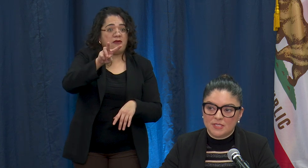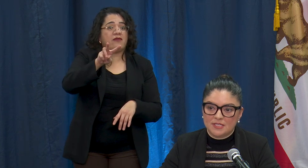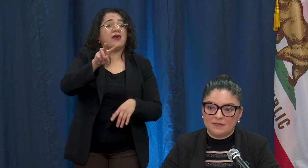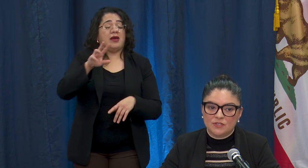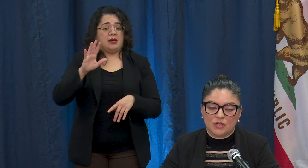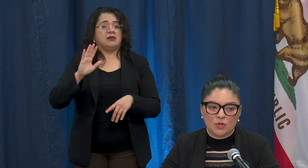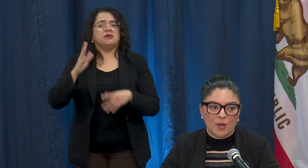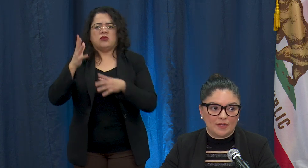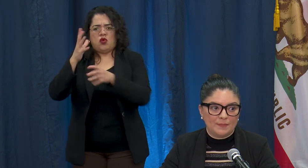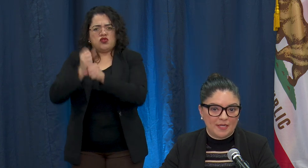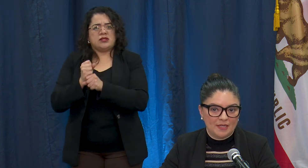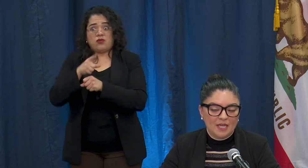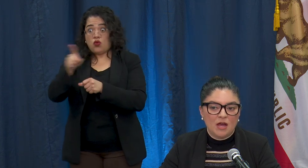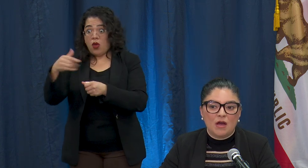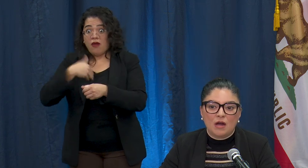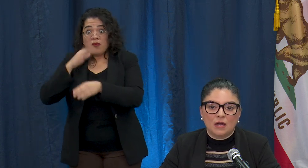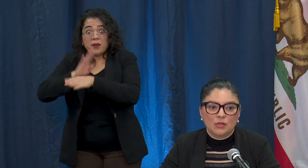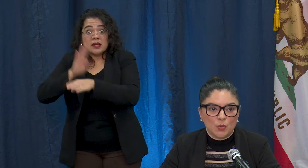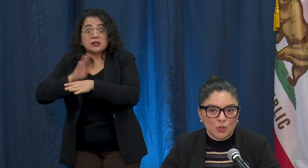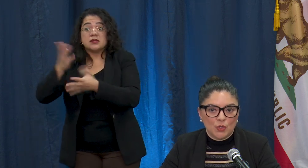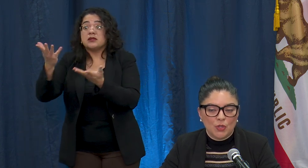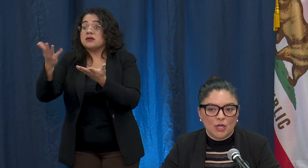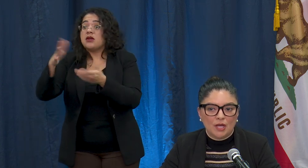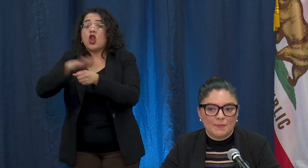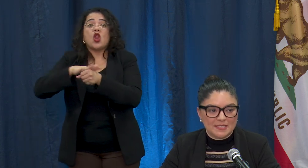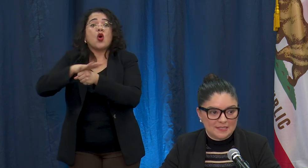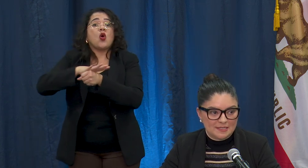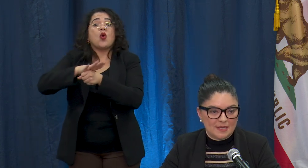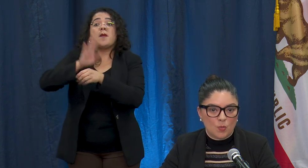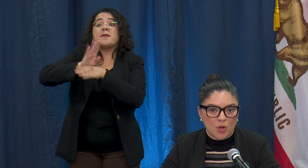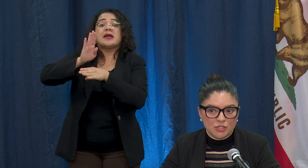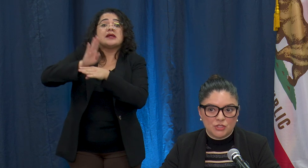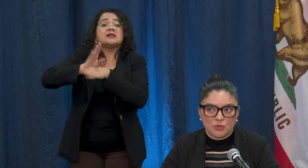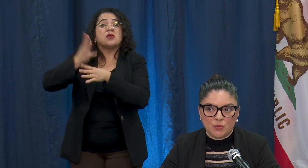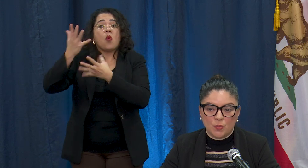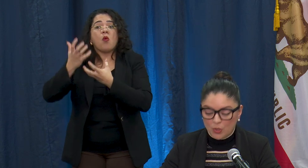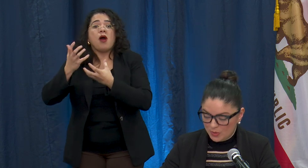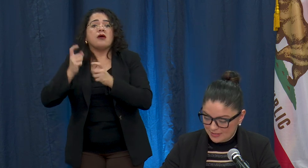received quite a bit, are local businesses that want to work with the